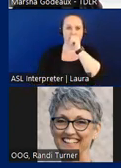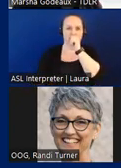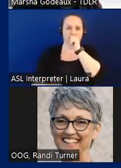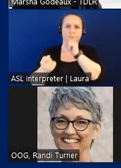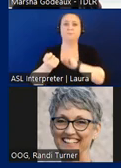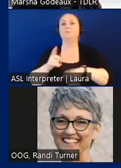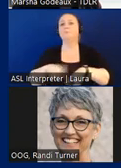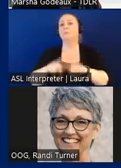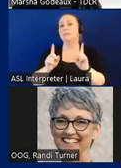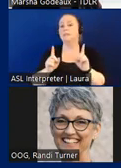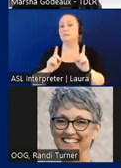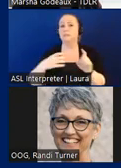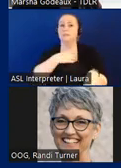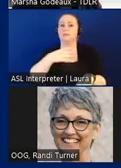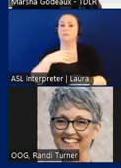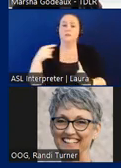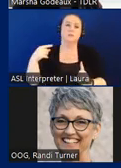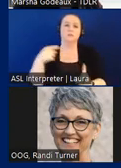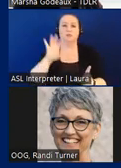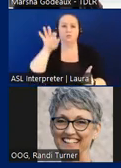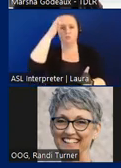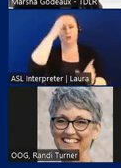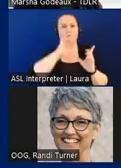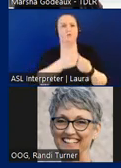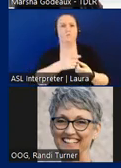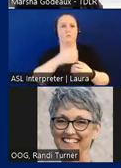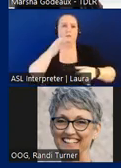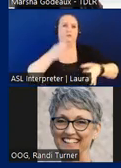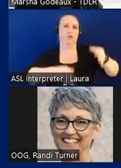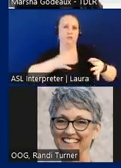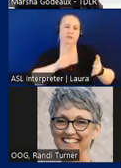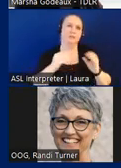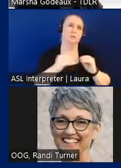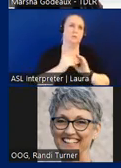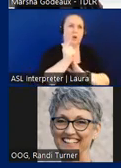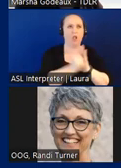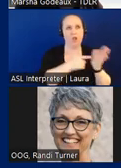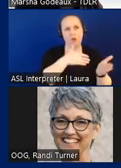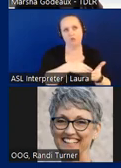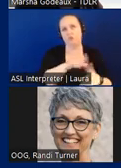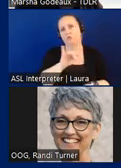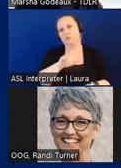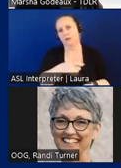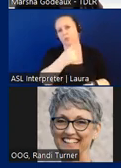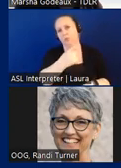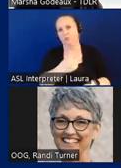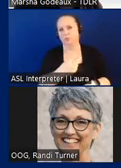goes to the federal department of justice that end up more focused on lawsuits of Title 1 2 and 3.